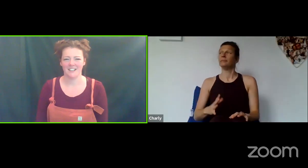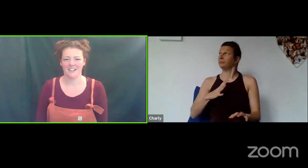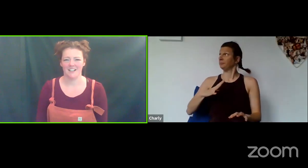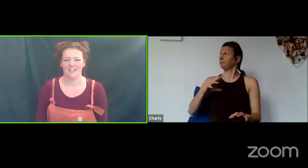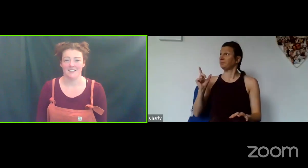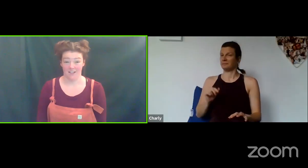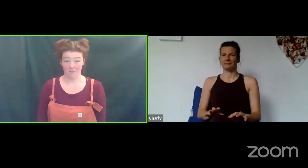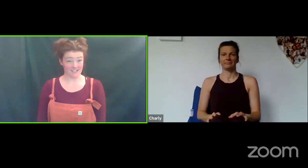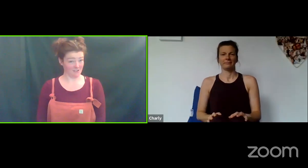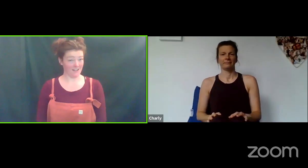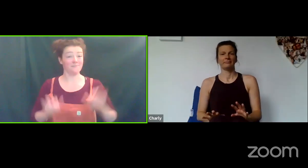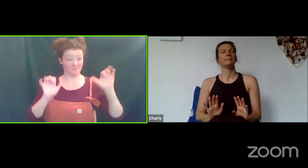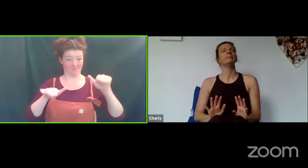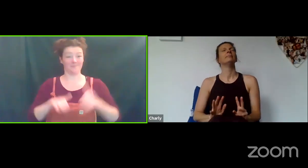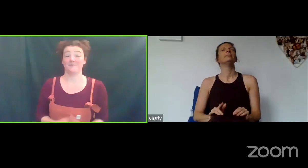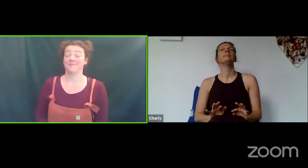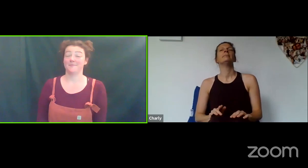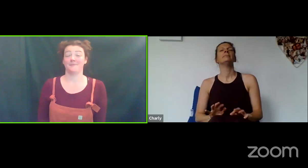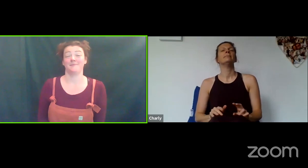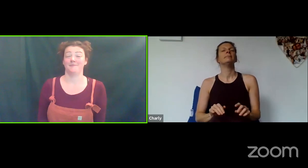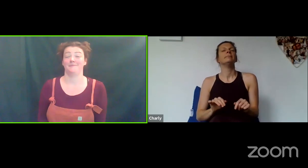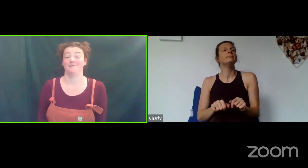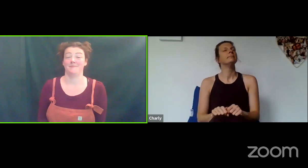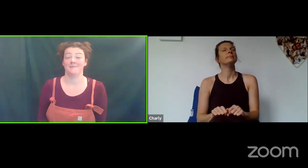Ready, Laura?